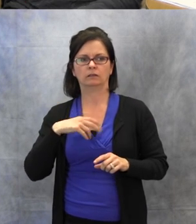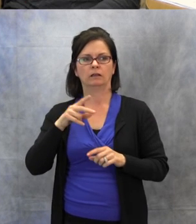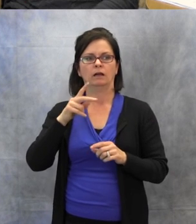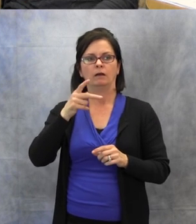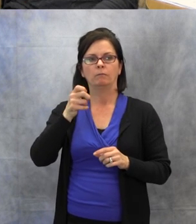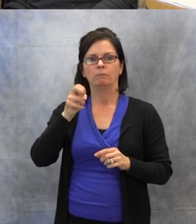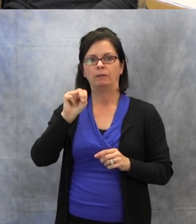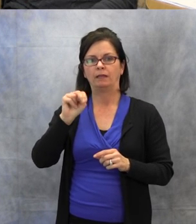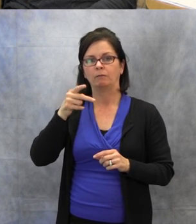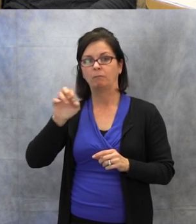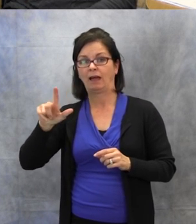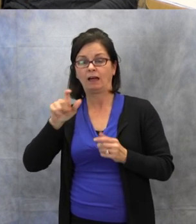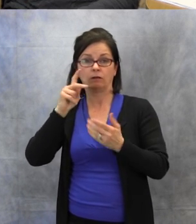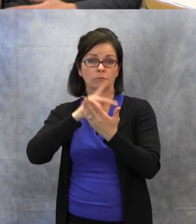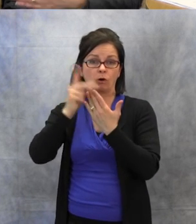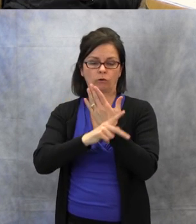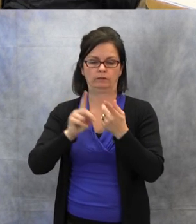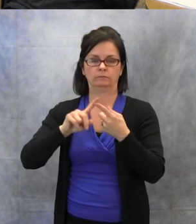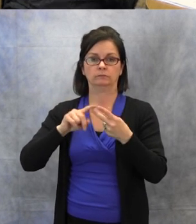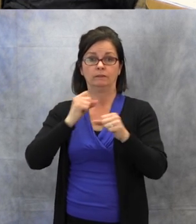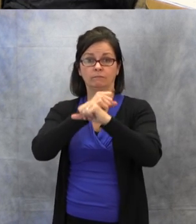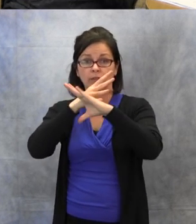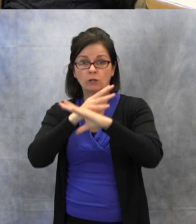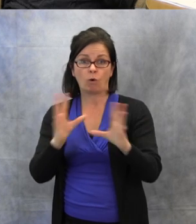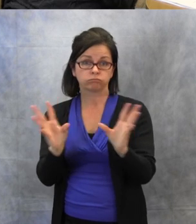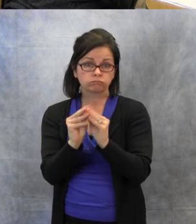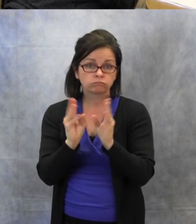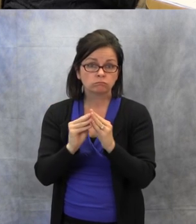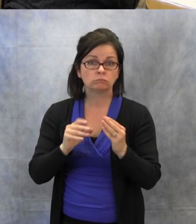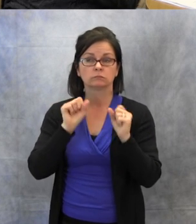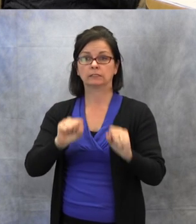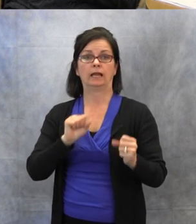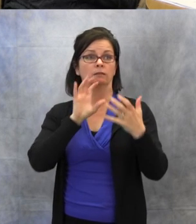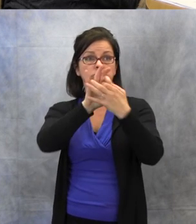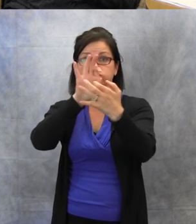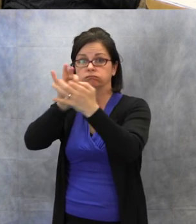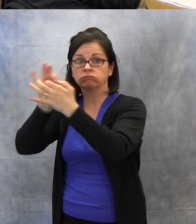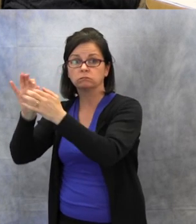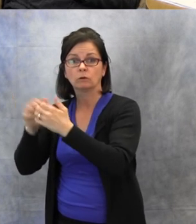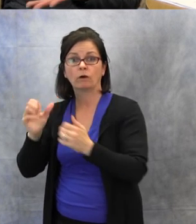at another school. At CSDB, we offer a literacy morning